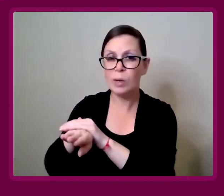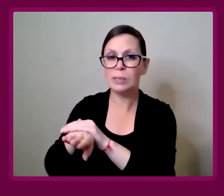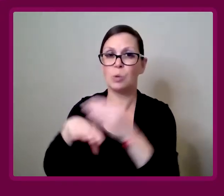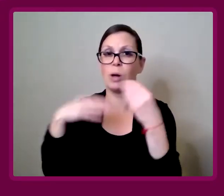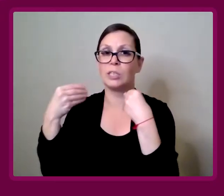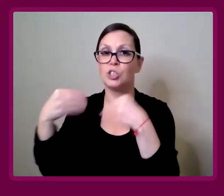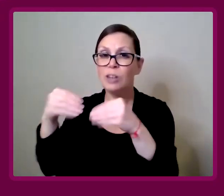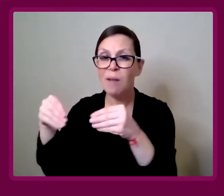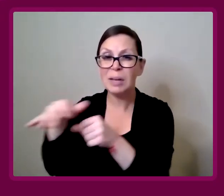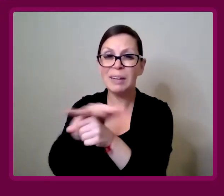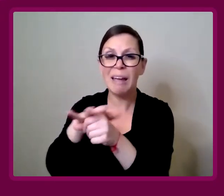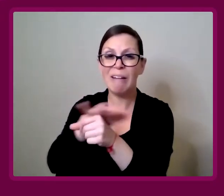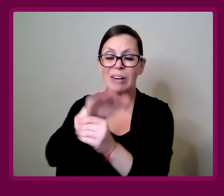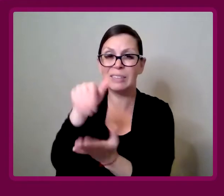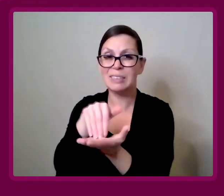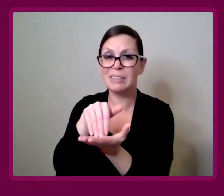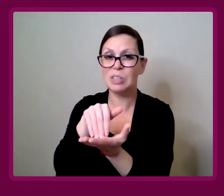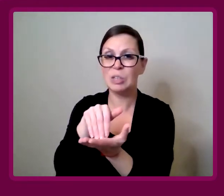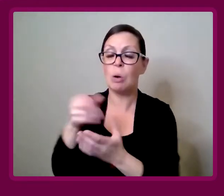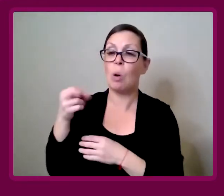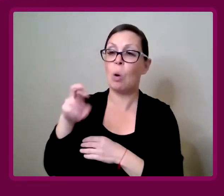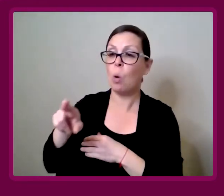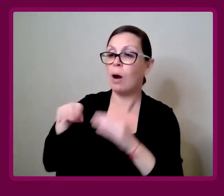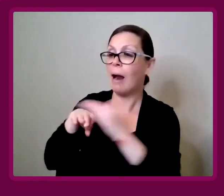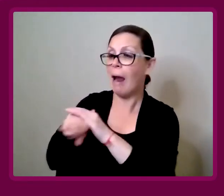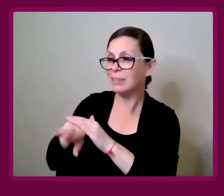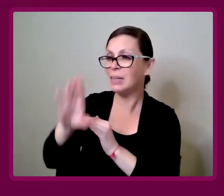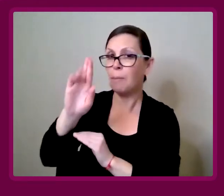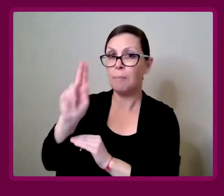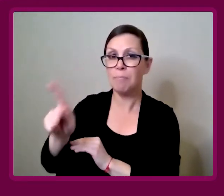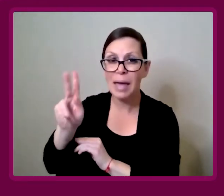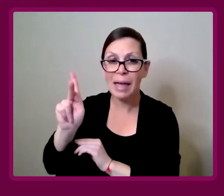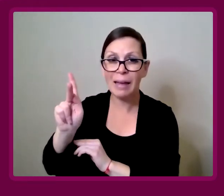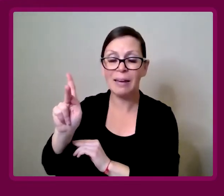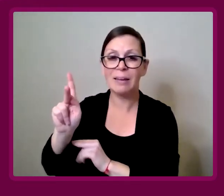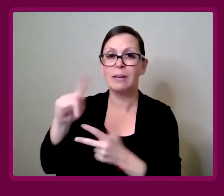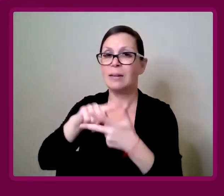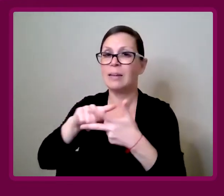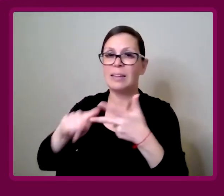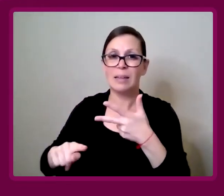center, or access a bank.